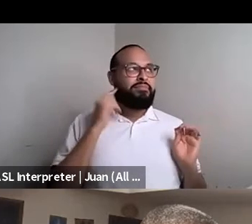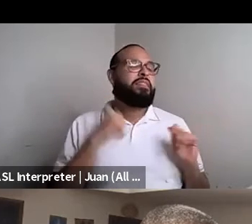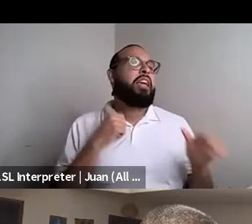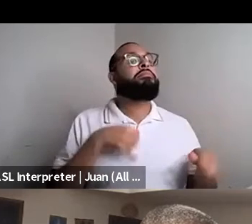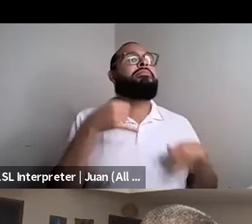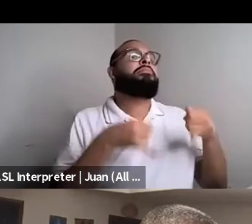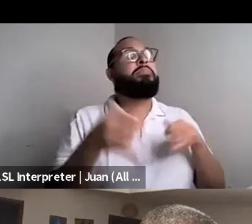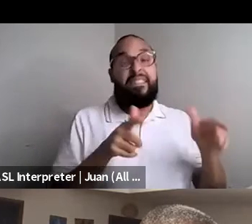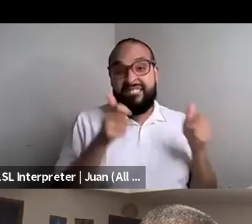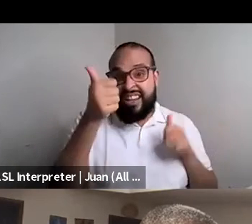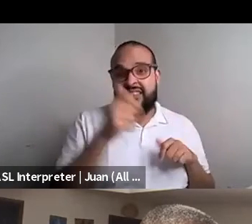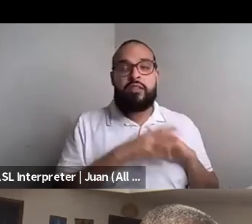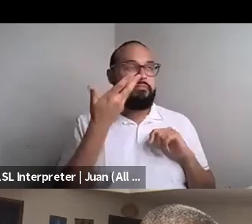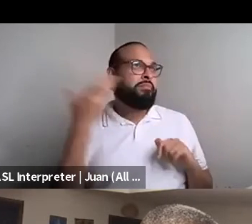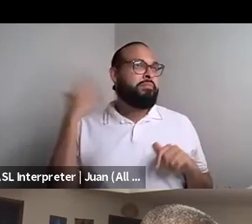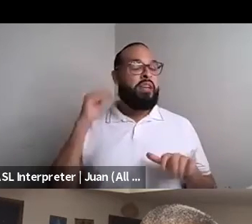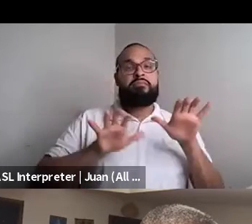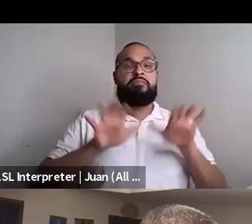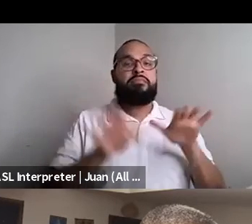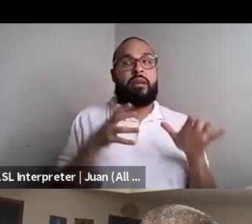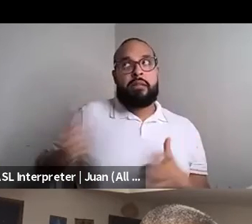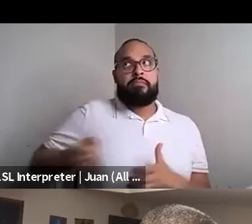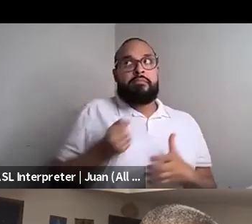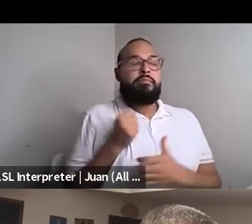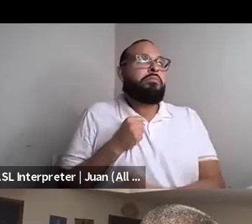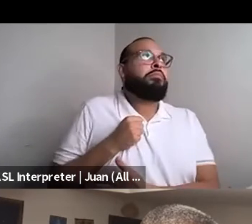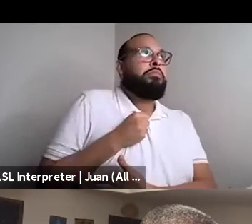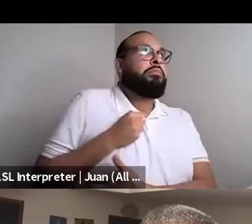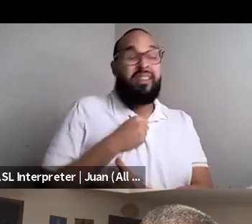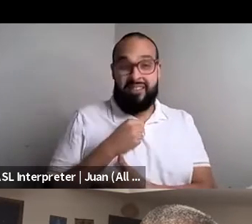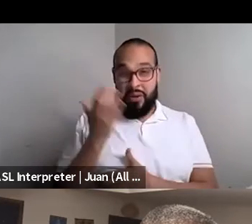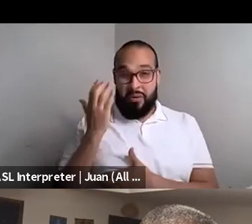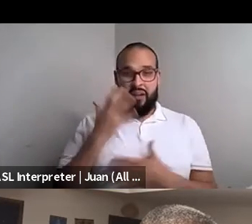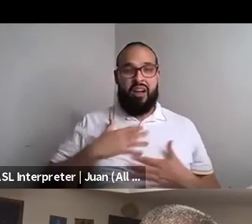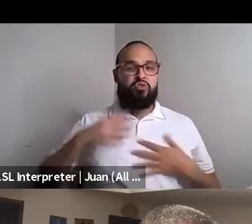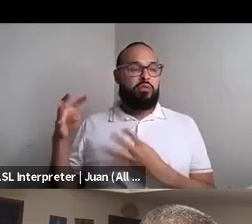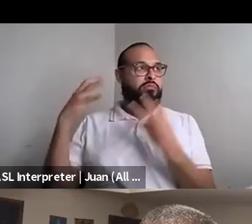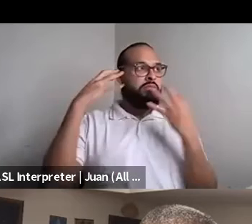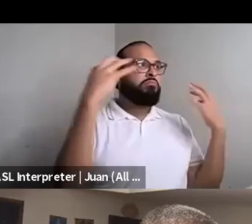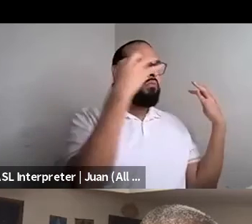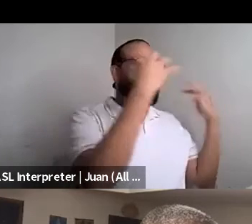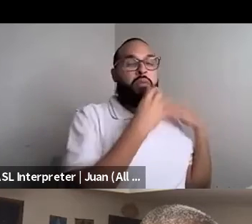Nahshon Anderson: Will talk to my hair within my ass and clutching my first tightly. I enjoyed the attention that I was attracting because the men thought I was a real woman.